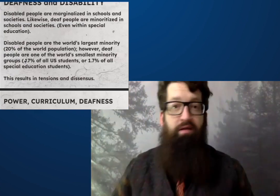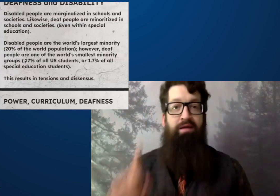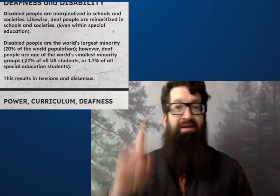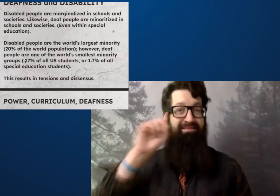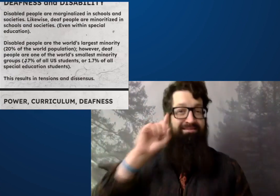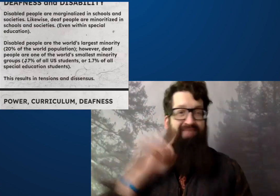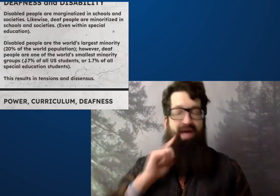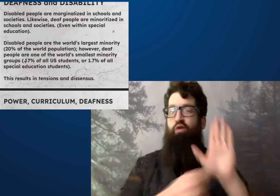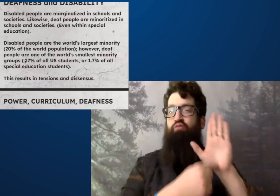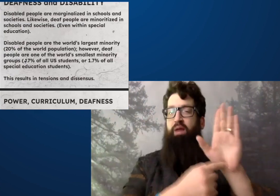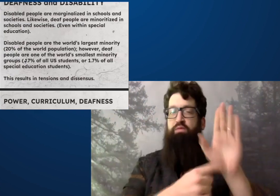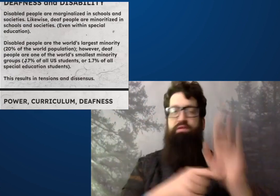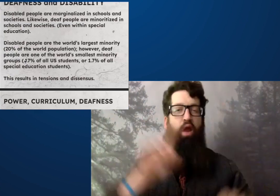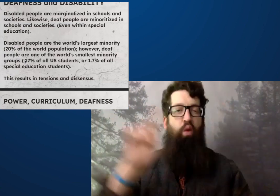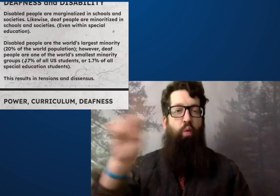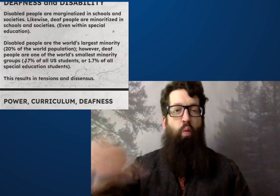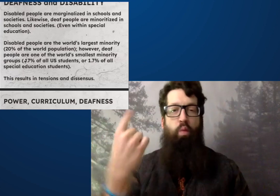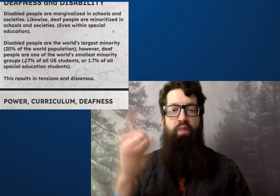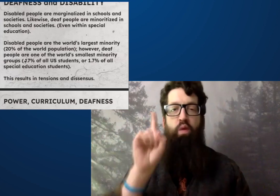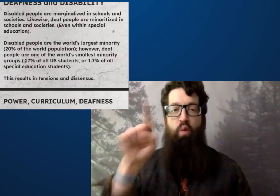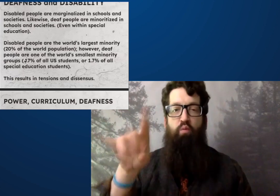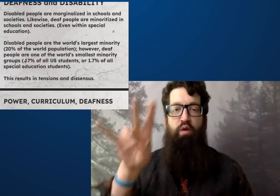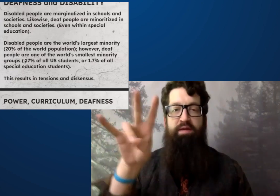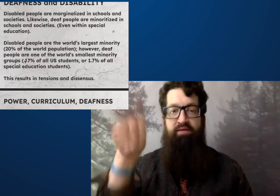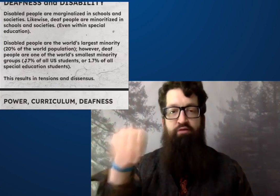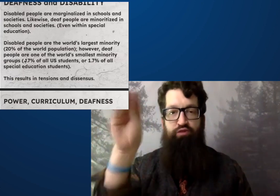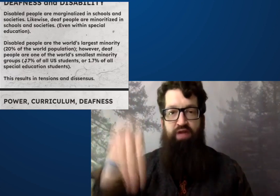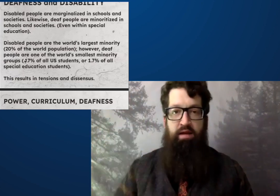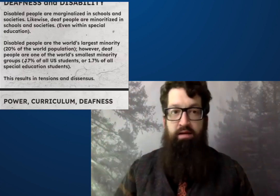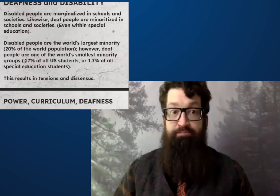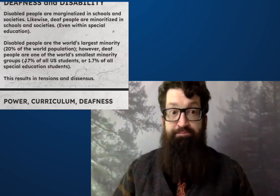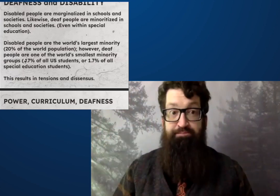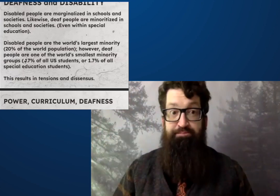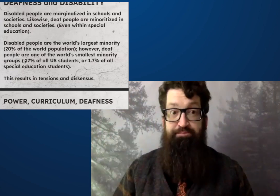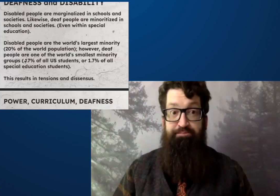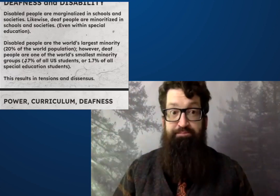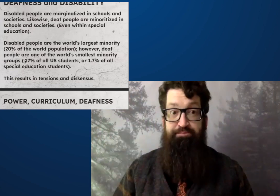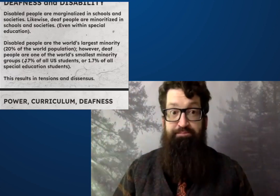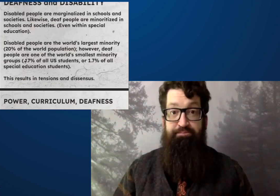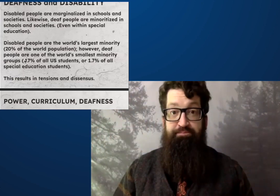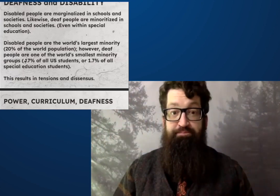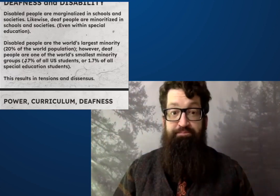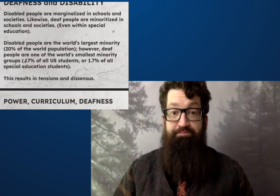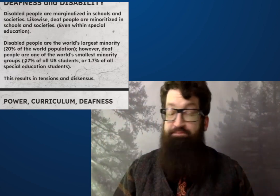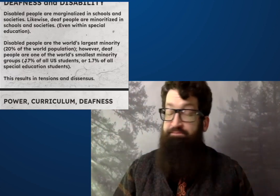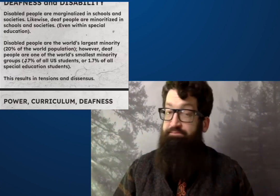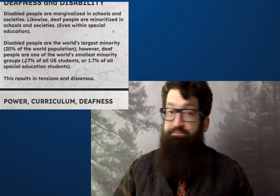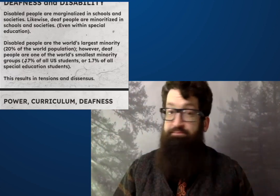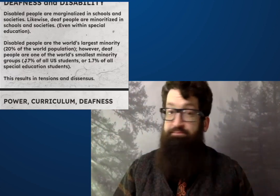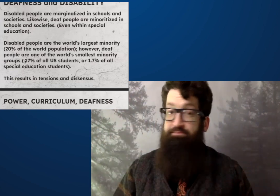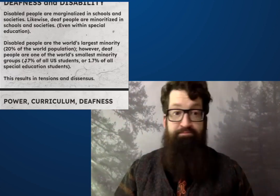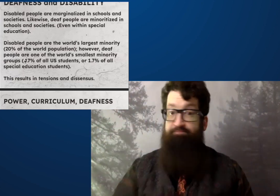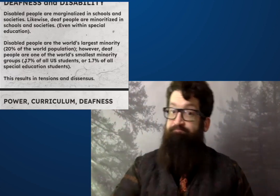in special education, deaf represents only 00:17 percent.